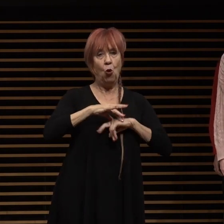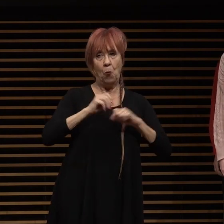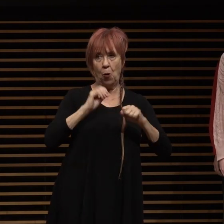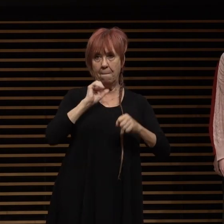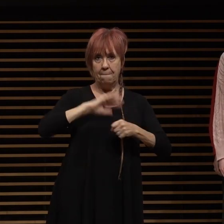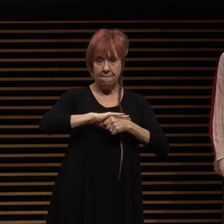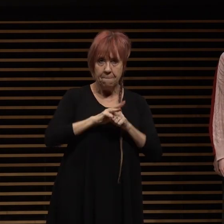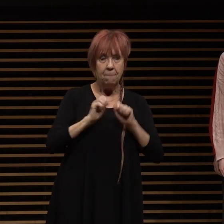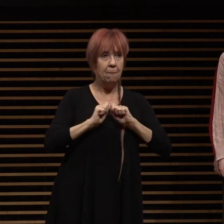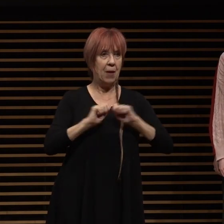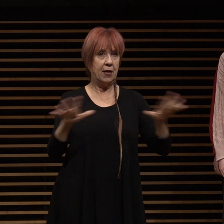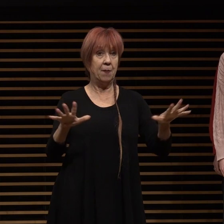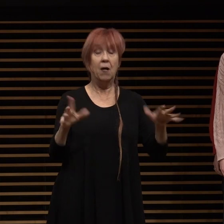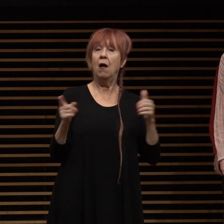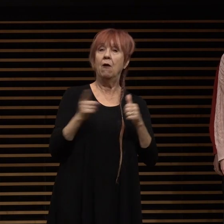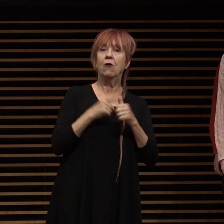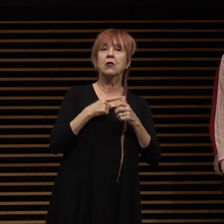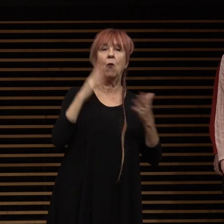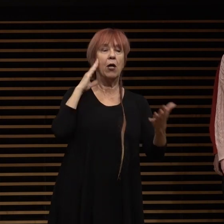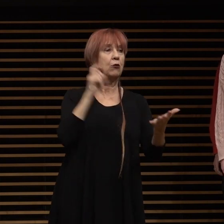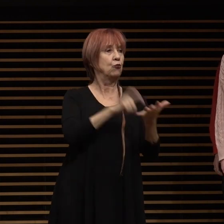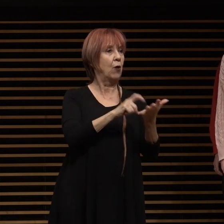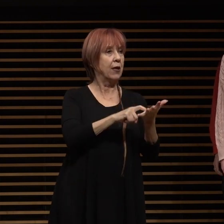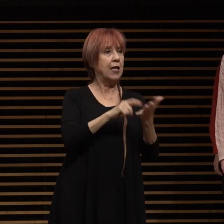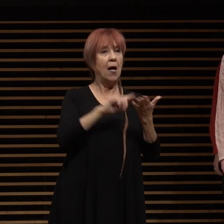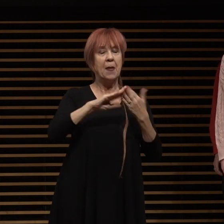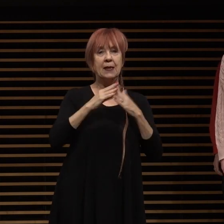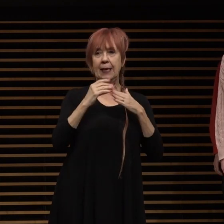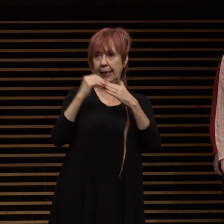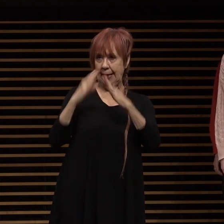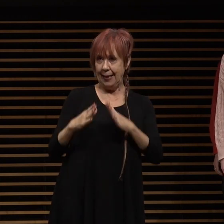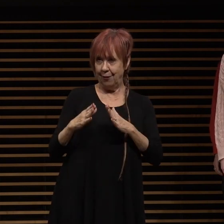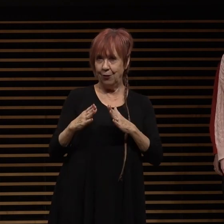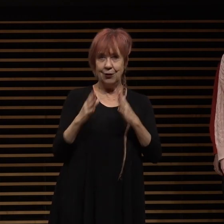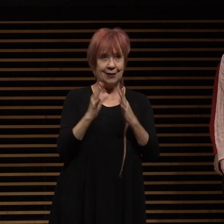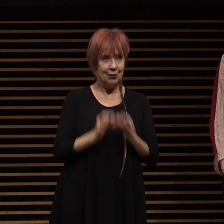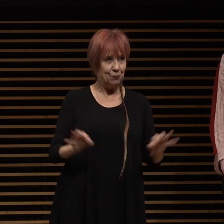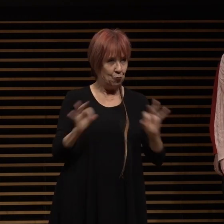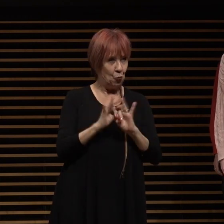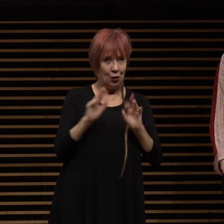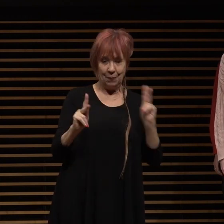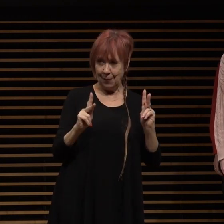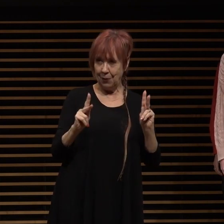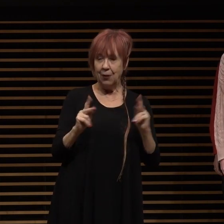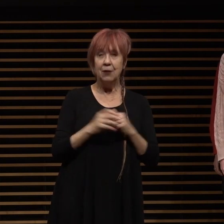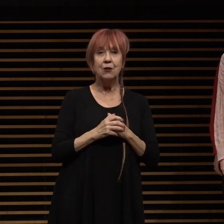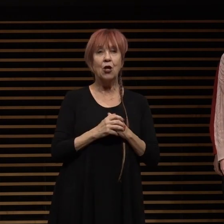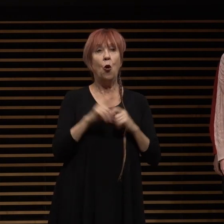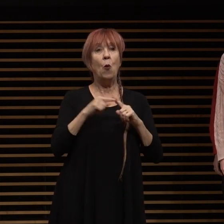however i'd first like to acknowledge our city leadership and dignitaries so i